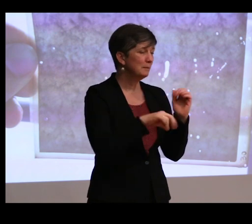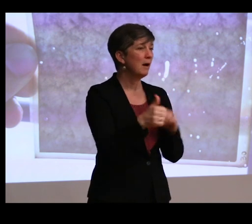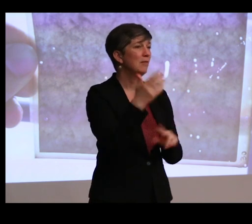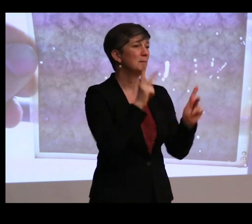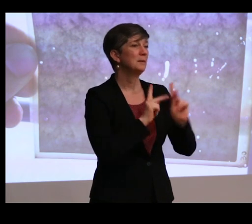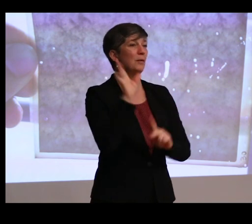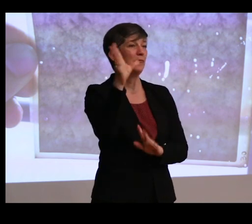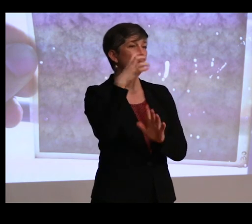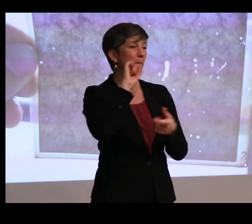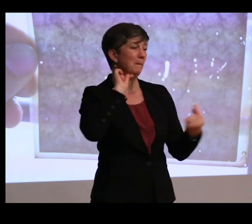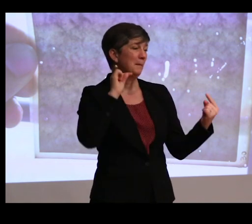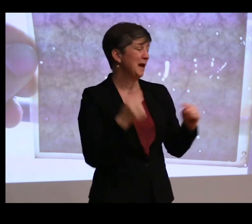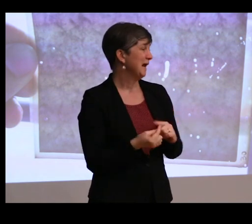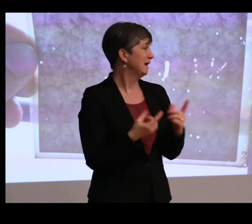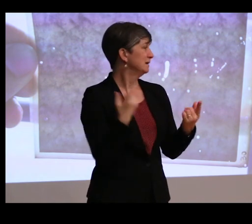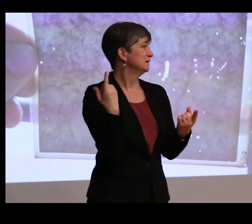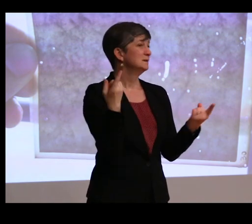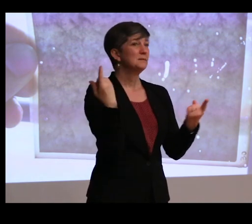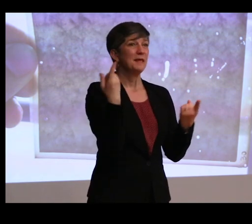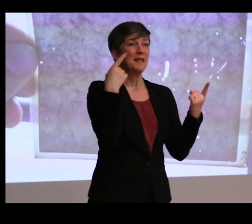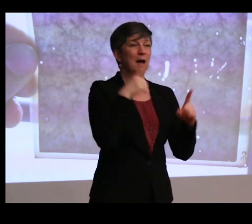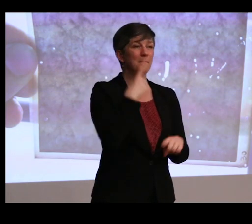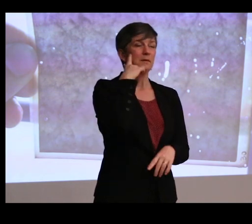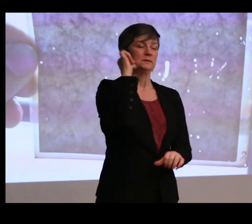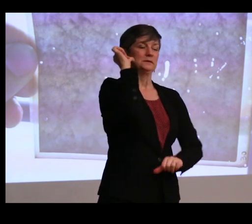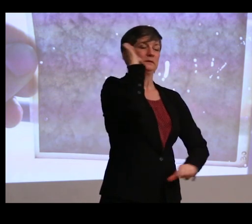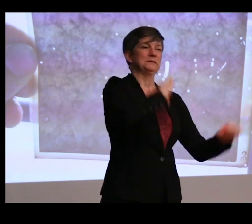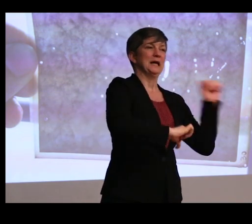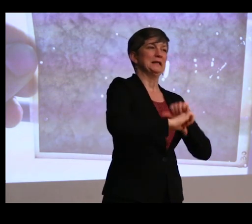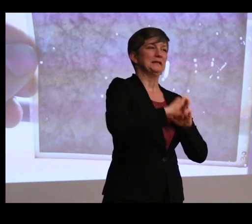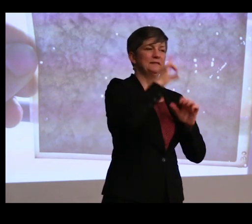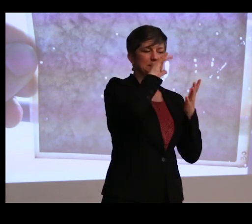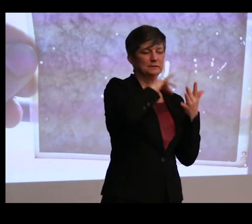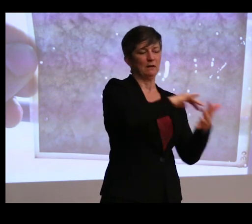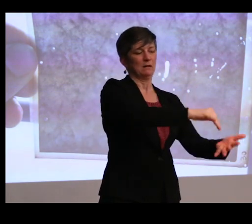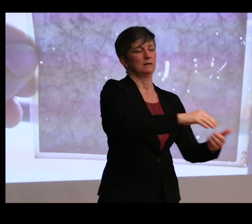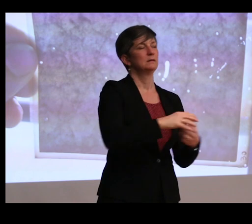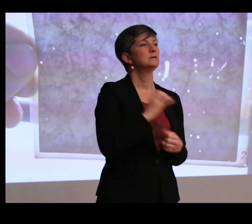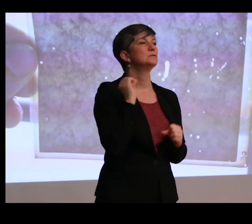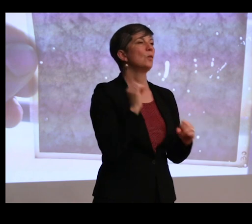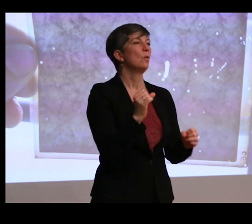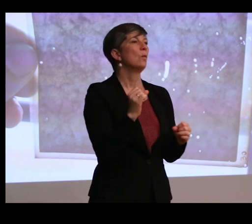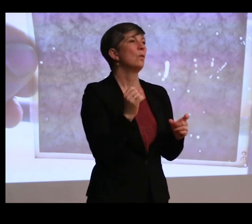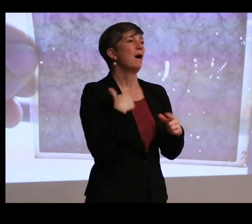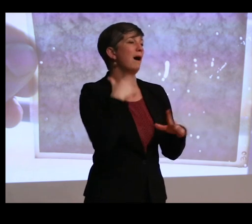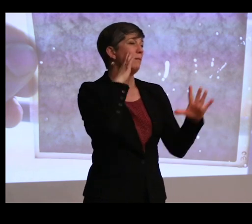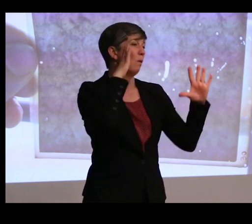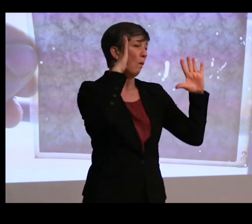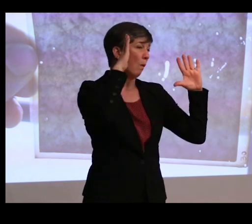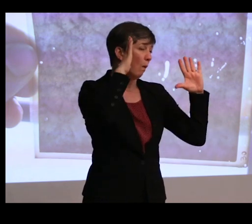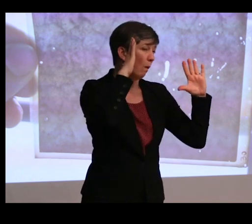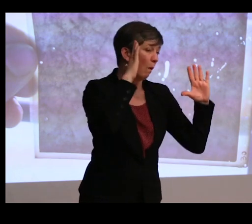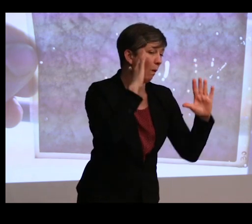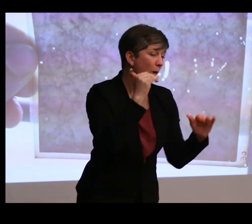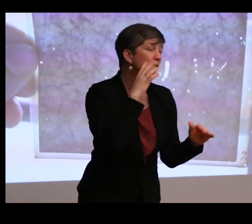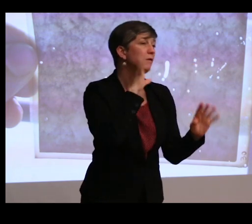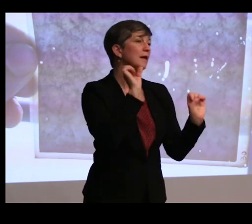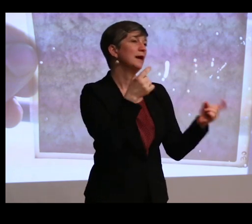that way and something that happened because of scientific inquiry. And so I'm hopeful that that can change.